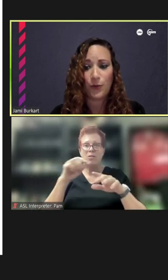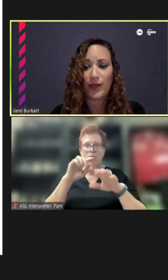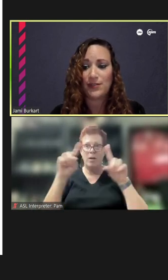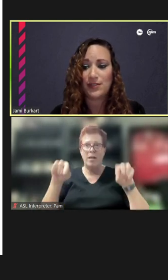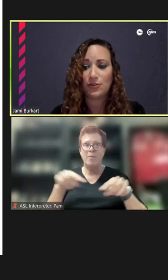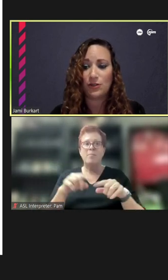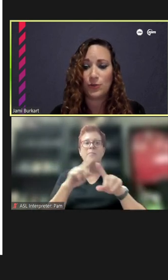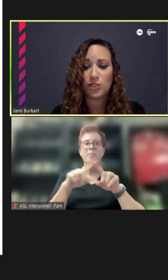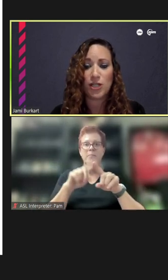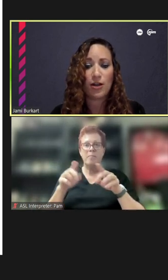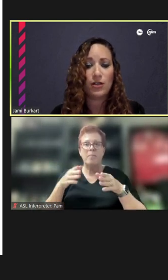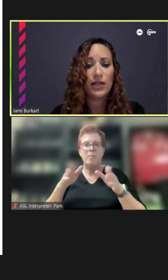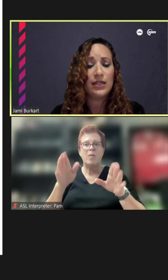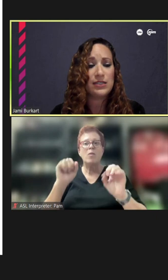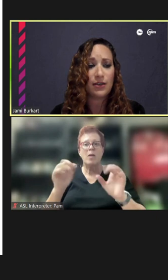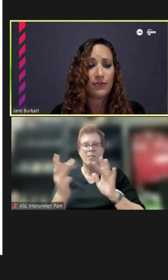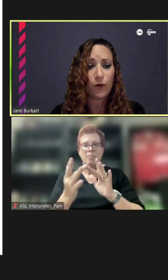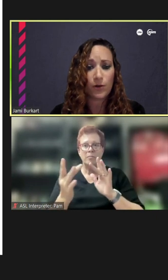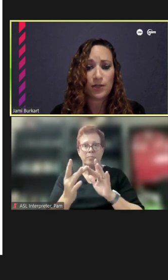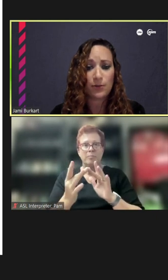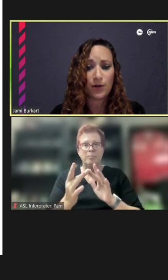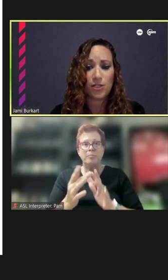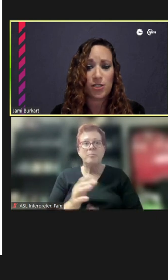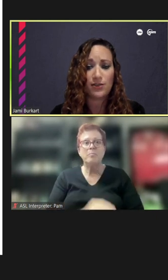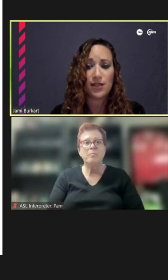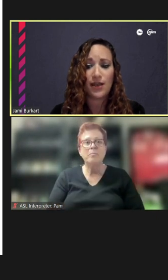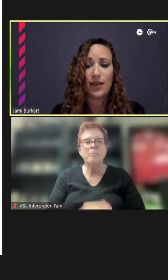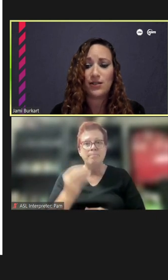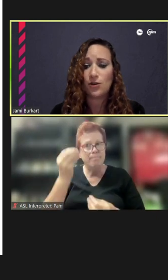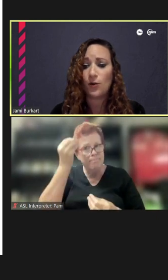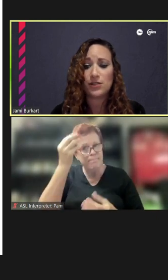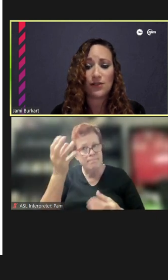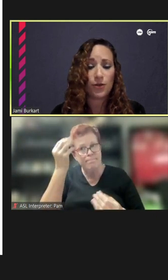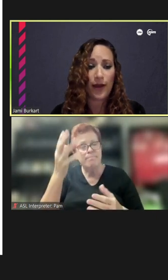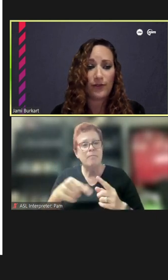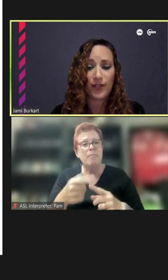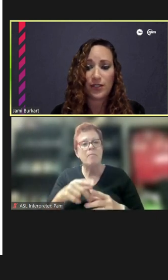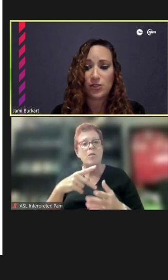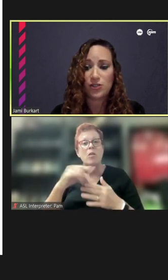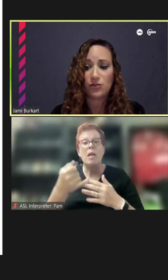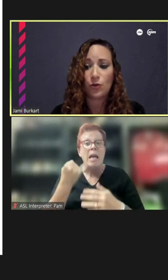ways that you can reach out, stay informed on the project and as always, if you have any additional